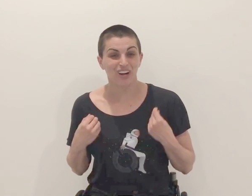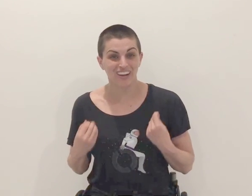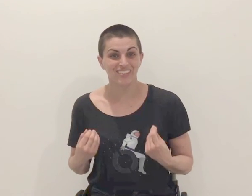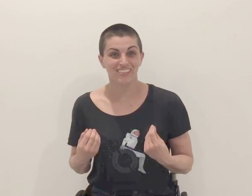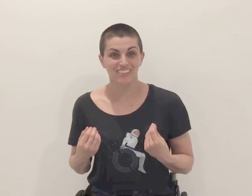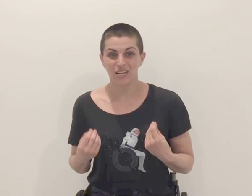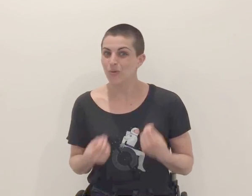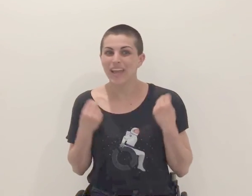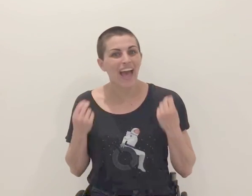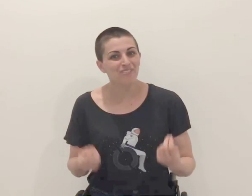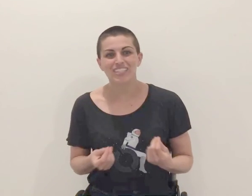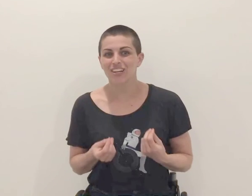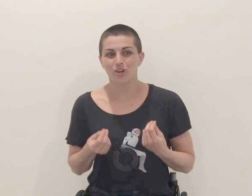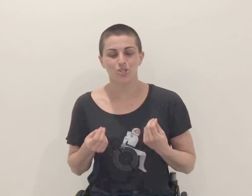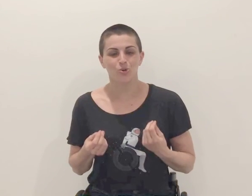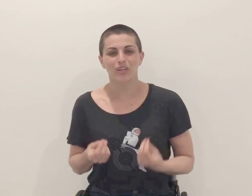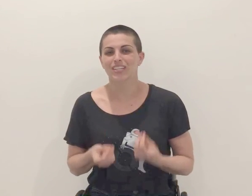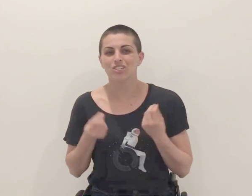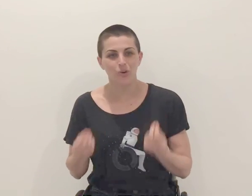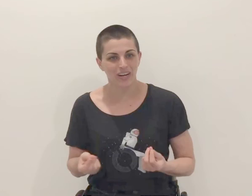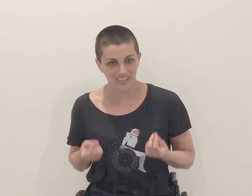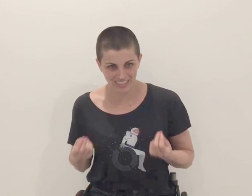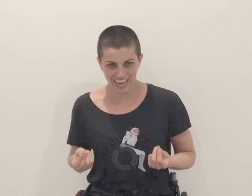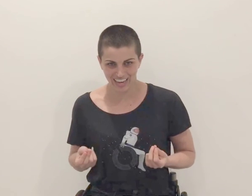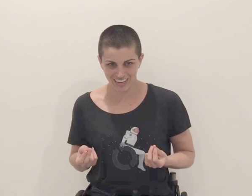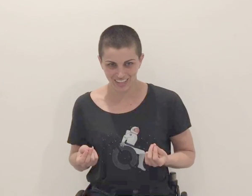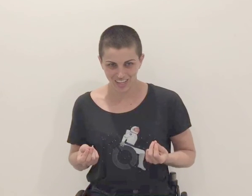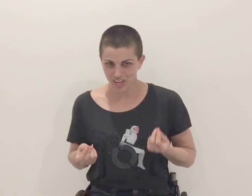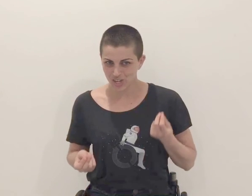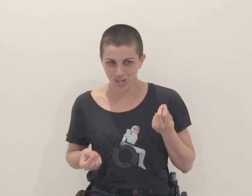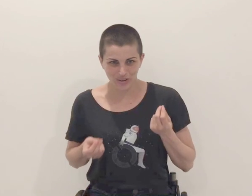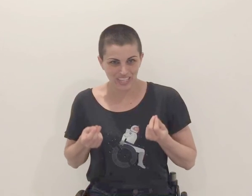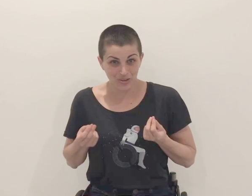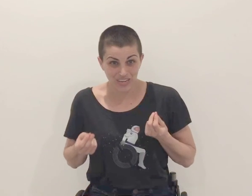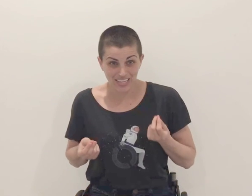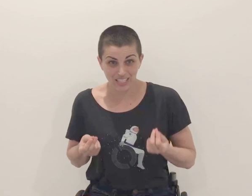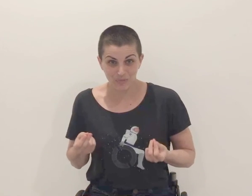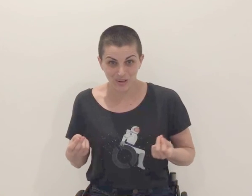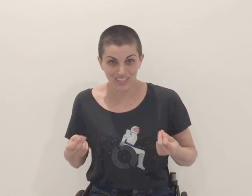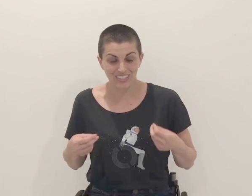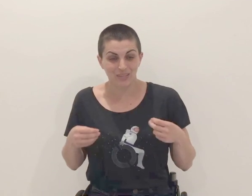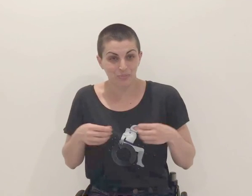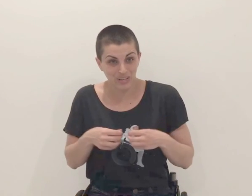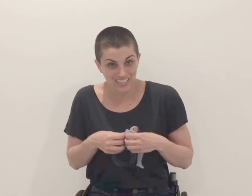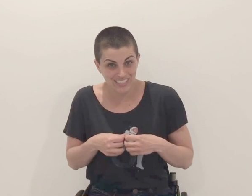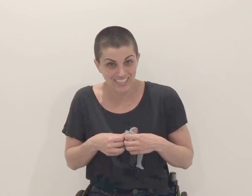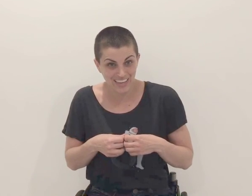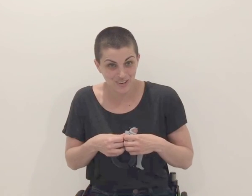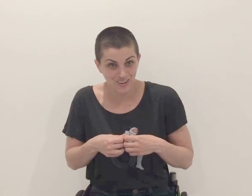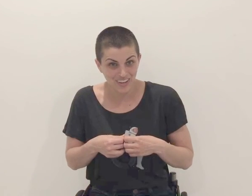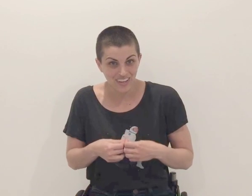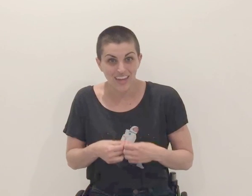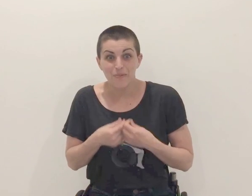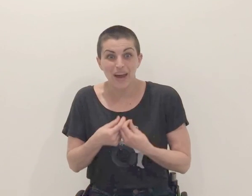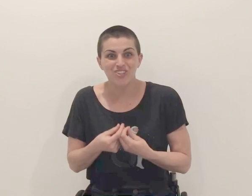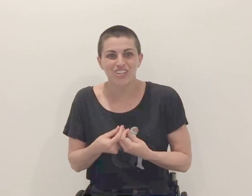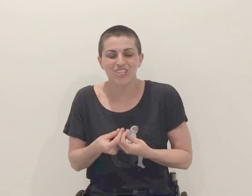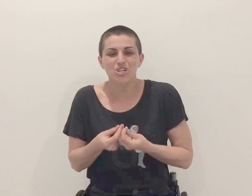is for us. We have to tell our stories, as no one else can, sharing the unique experiences that bring us together, and imagining